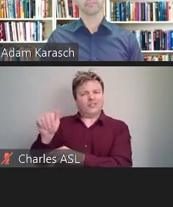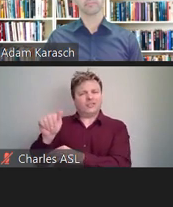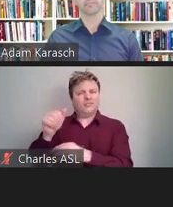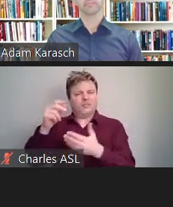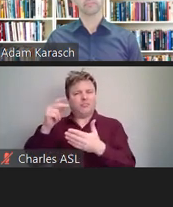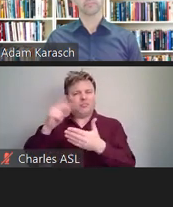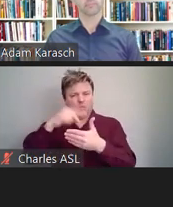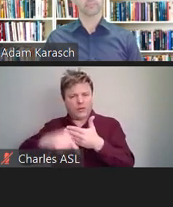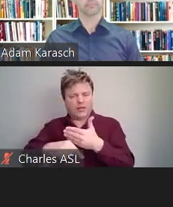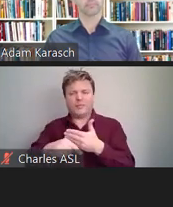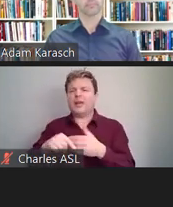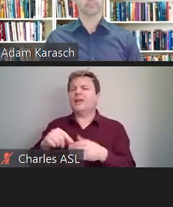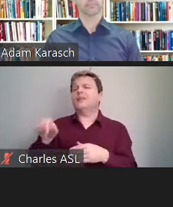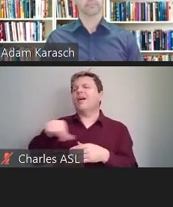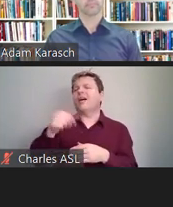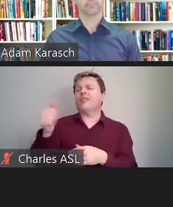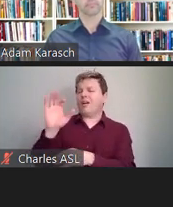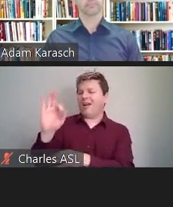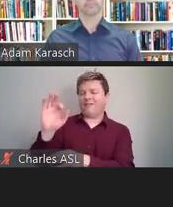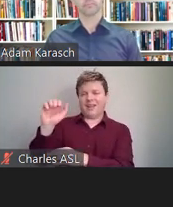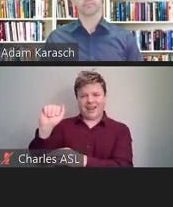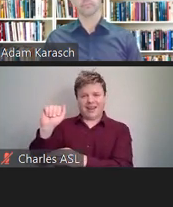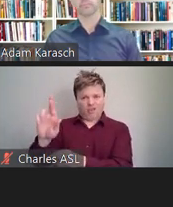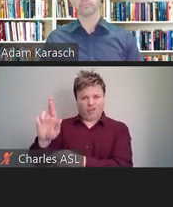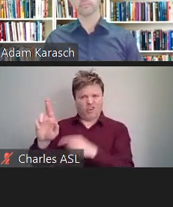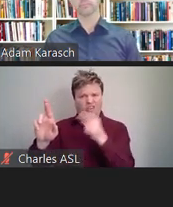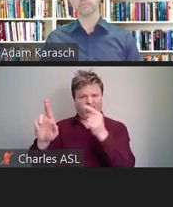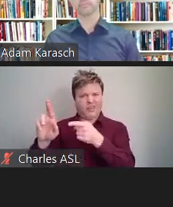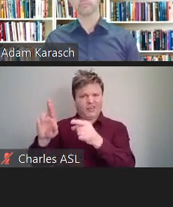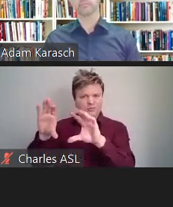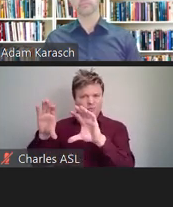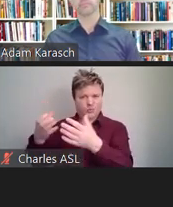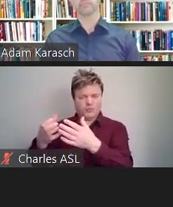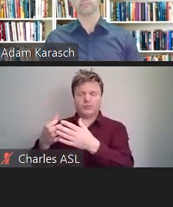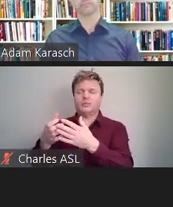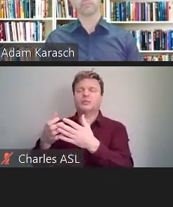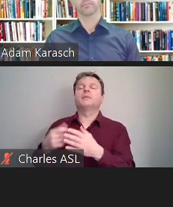F-A-R-- require affirmative action plans